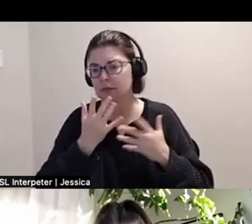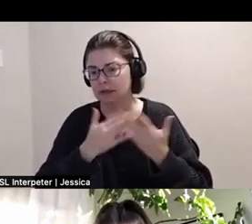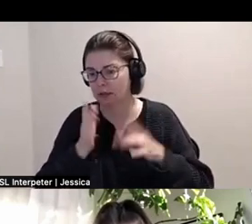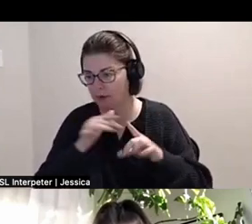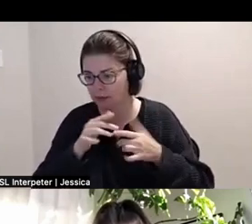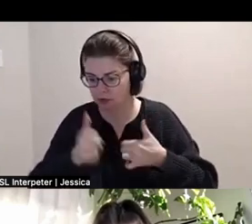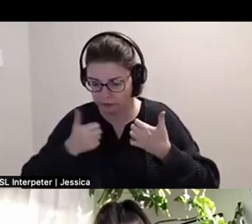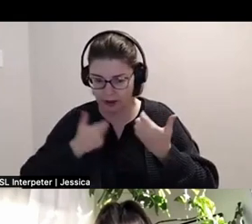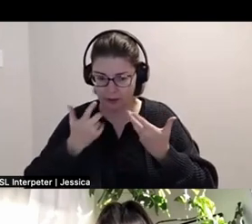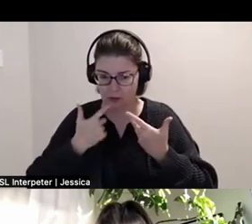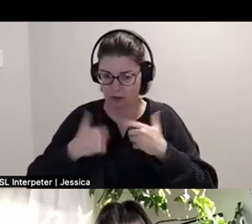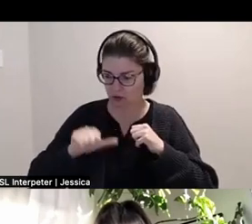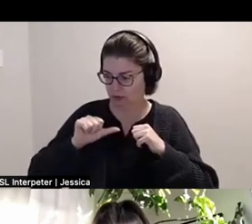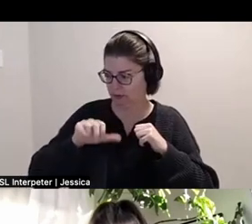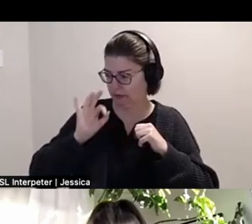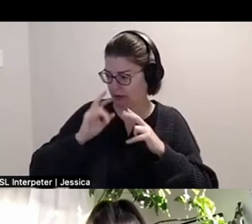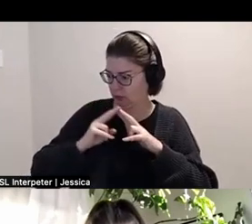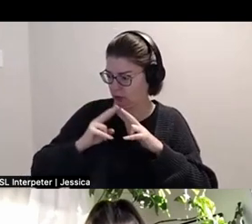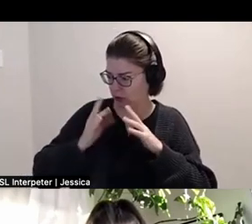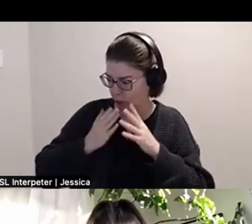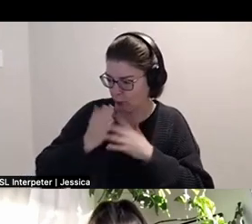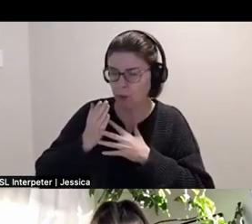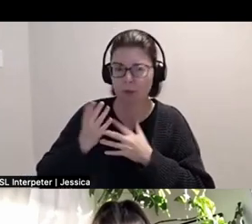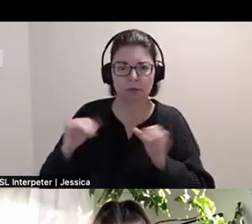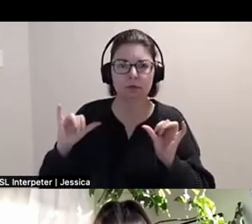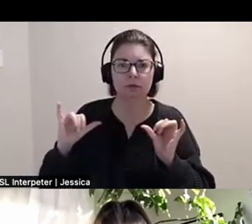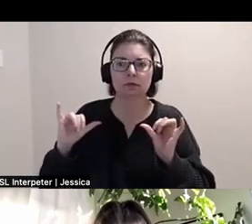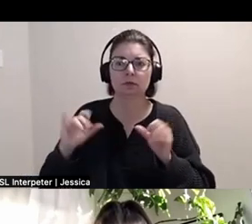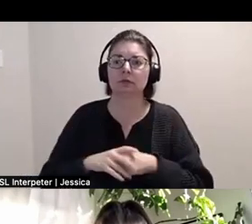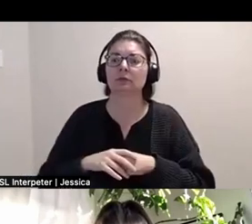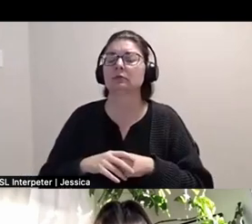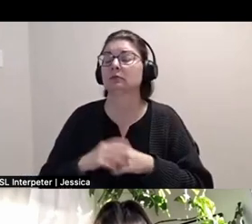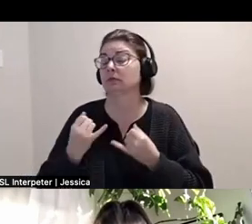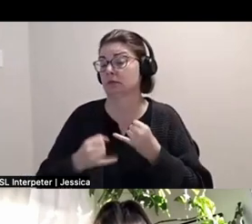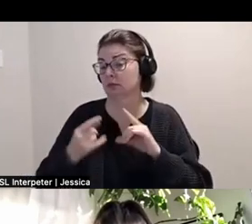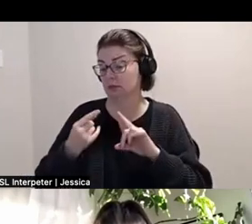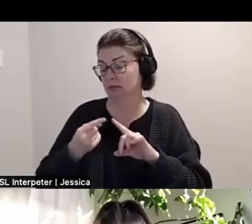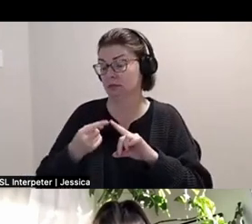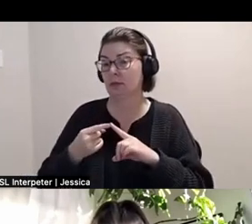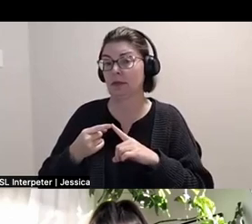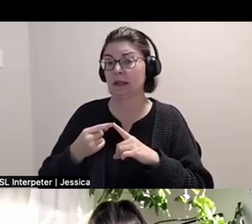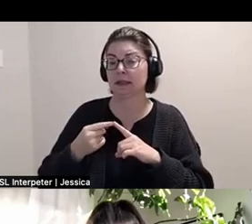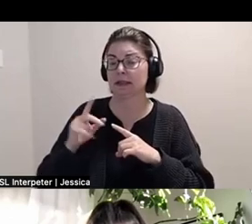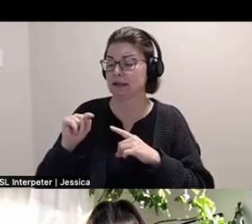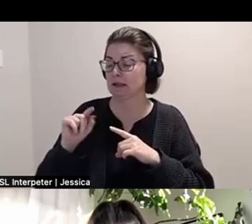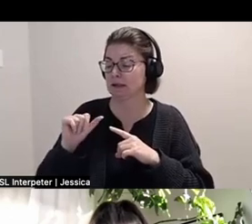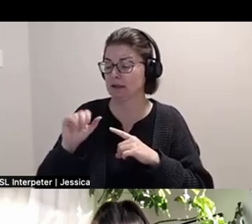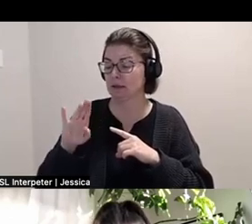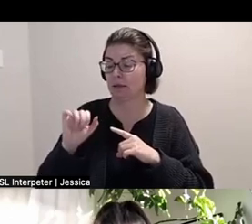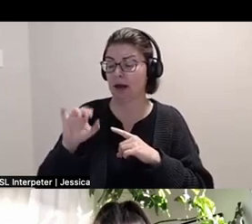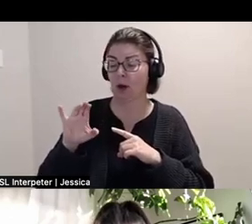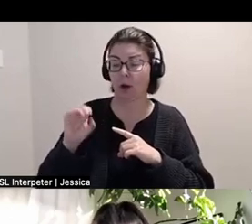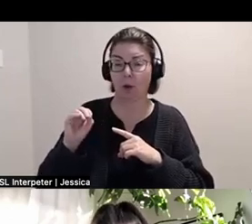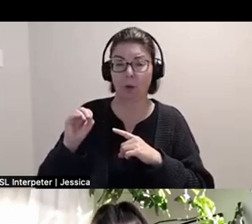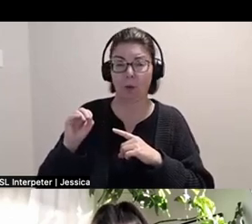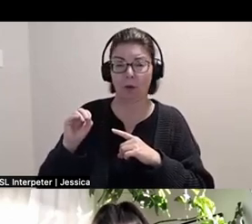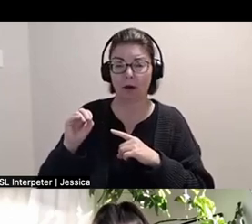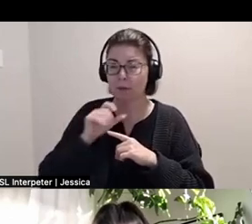while trying to find partners. And also last thing, tobacco I had read also, I'm not sure if it's tobacco or persimmon,